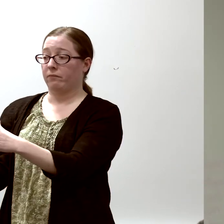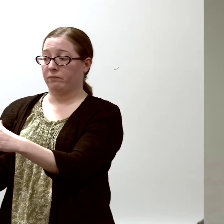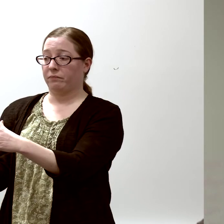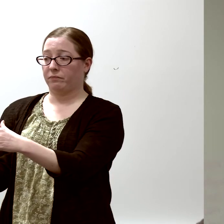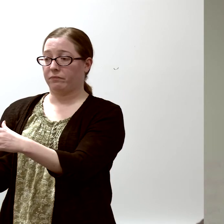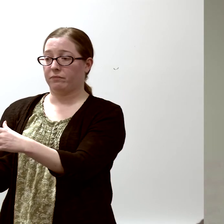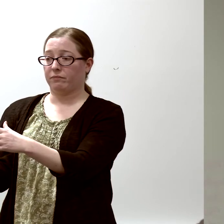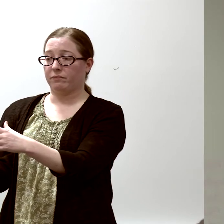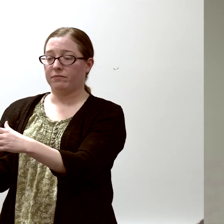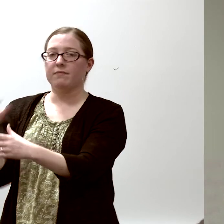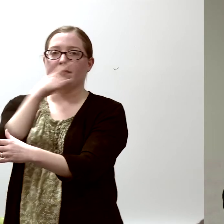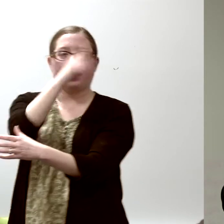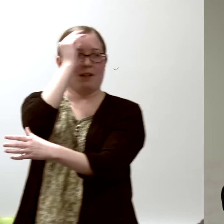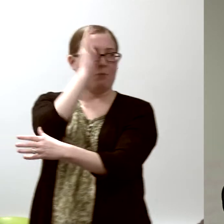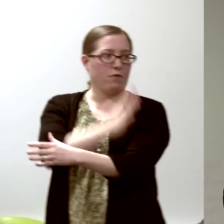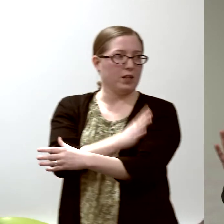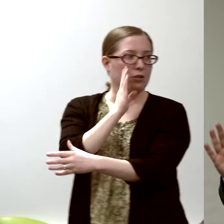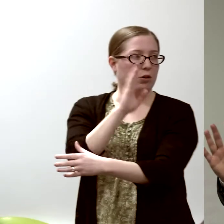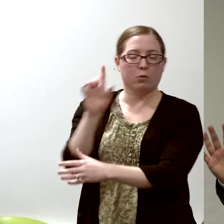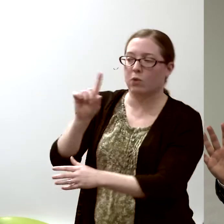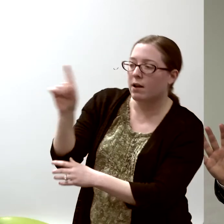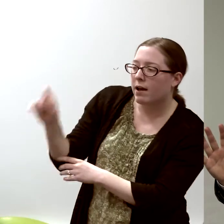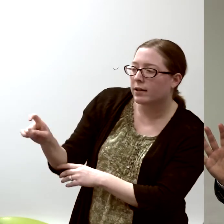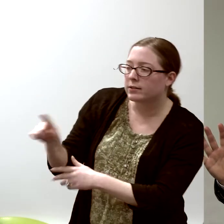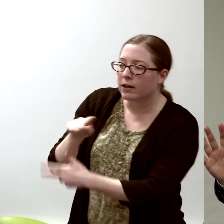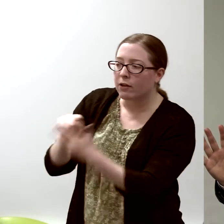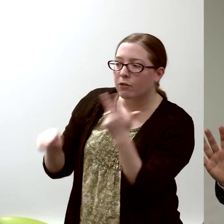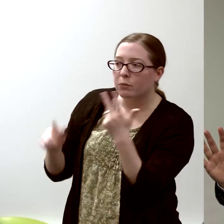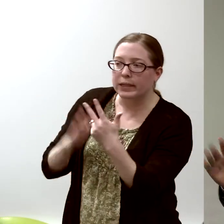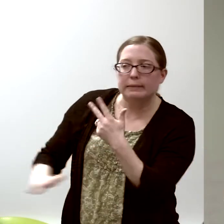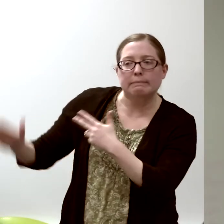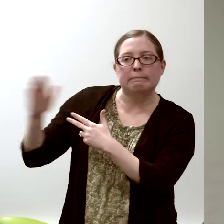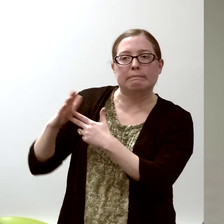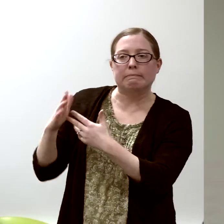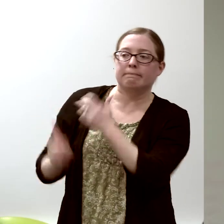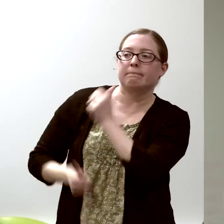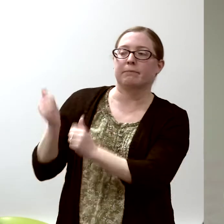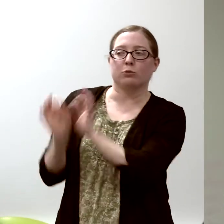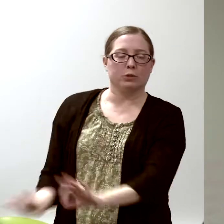and he would ask the 3 most critical questions